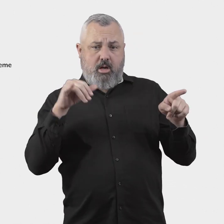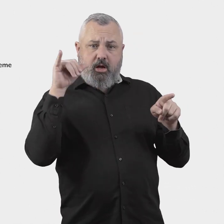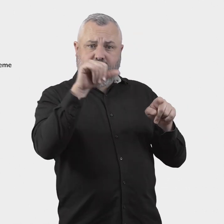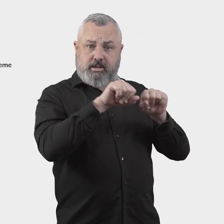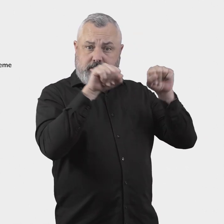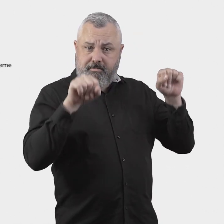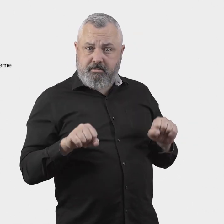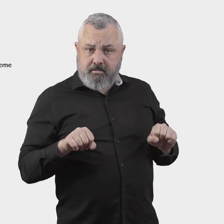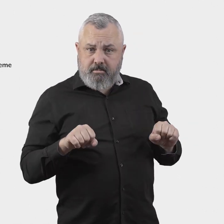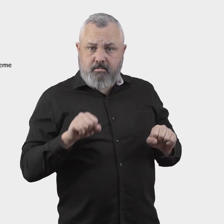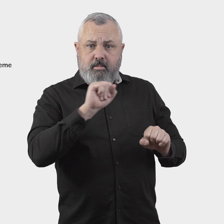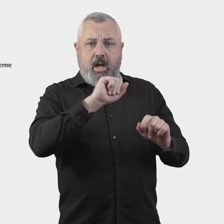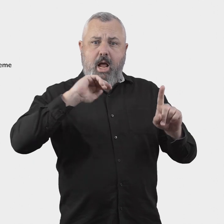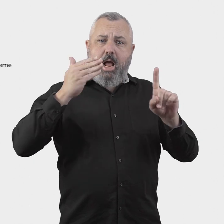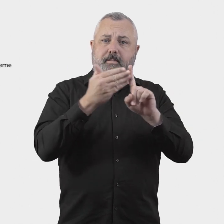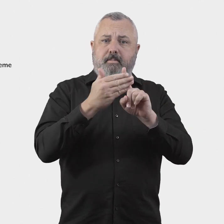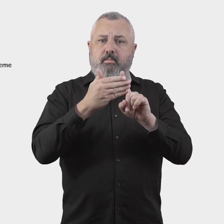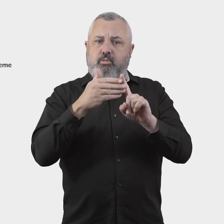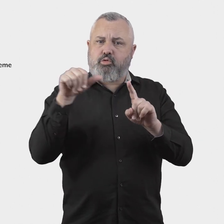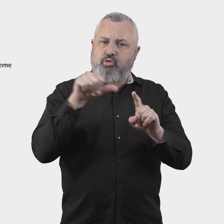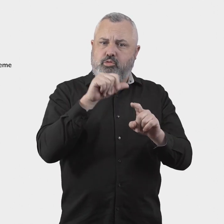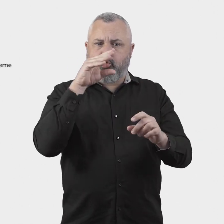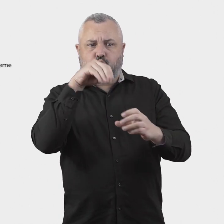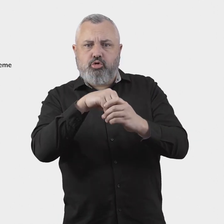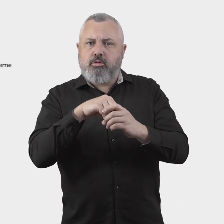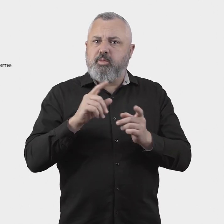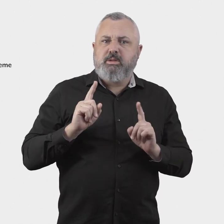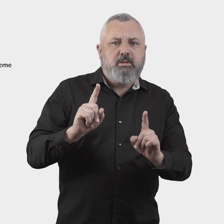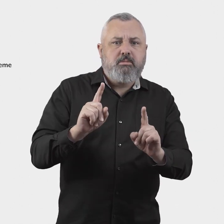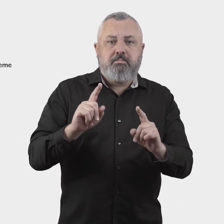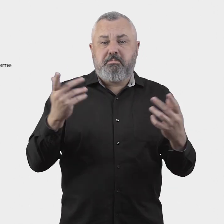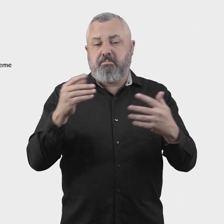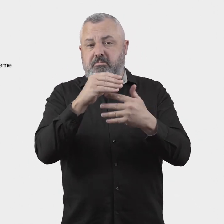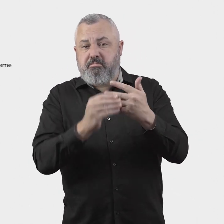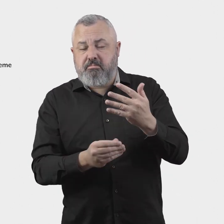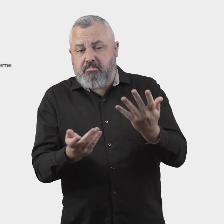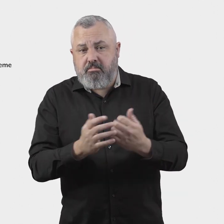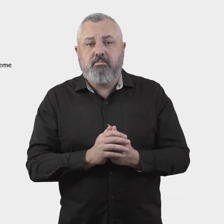Aviation Industry Ombuds Scheme could include, for example: